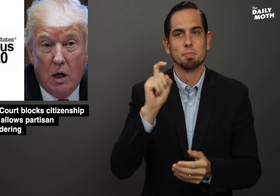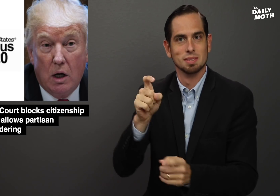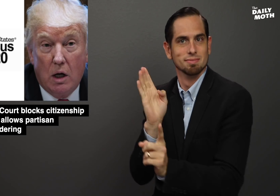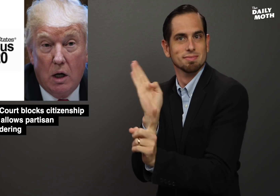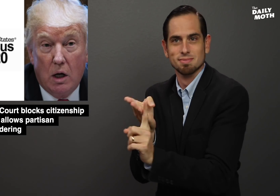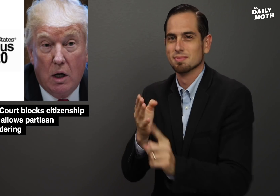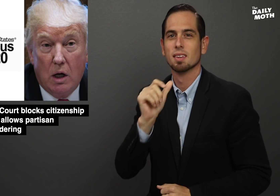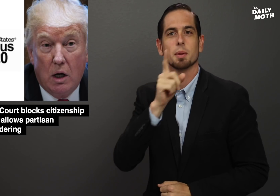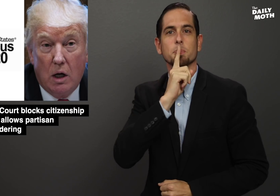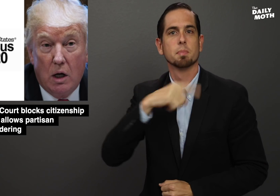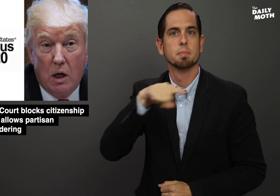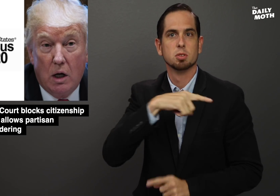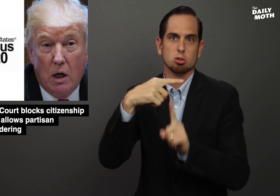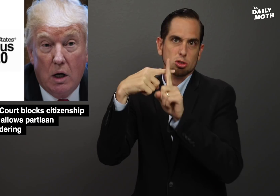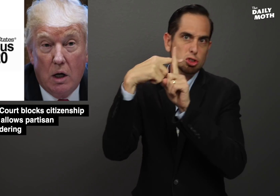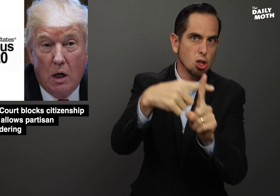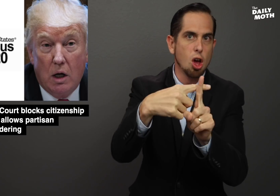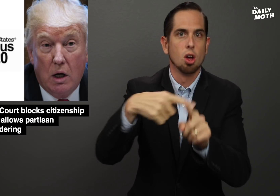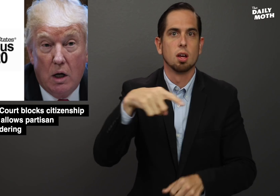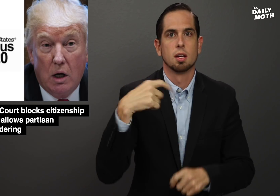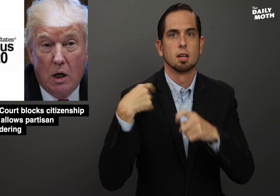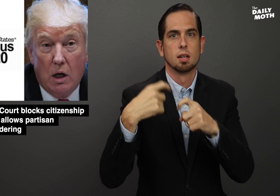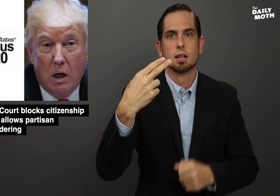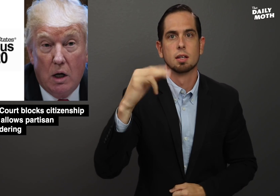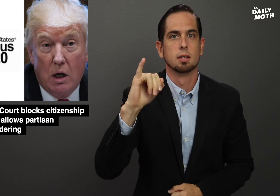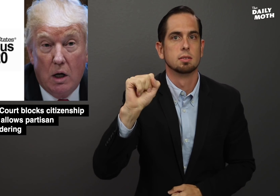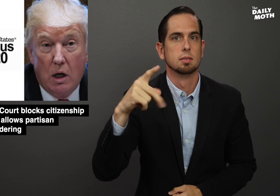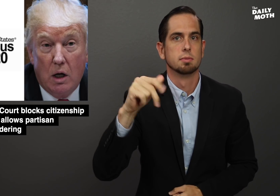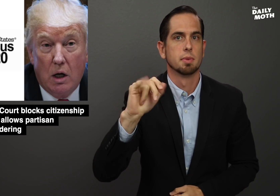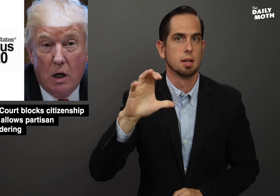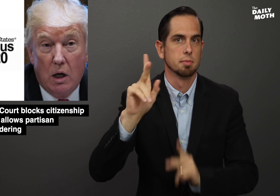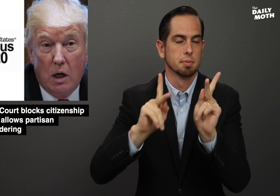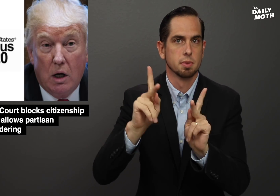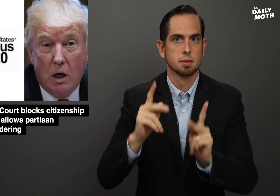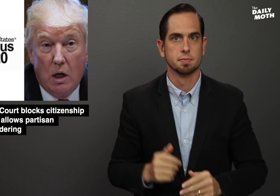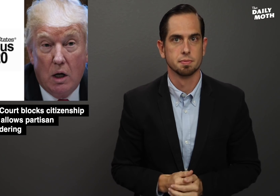and not targeted against Hispanic people.